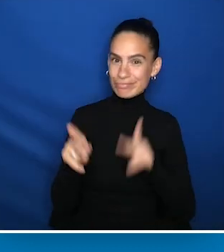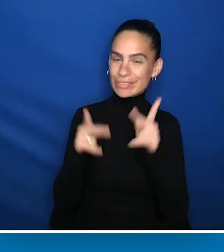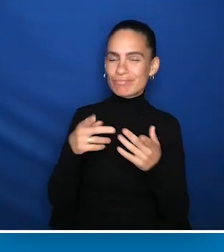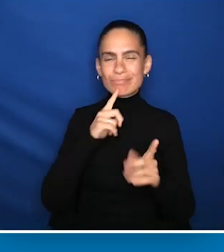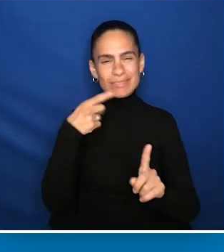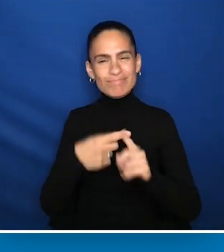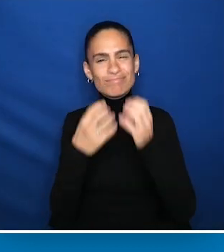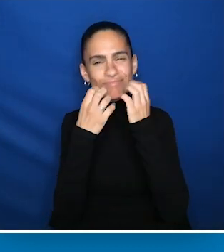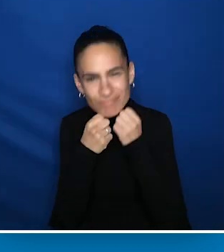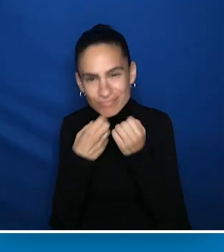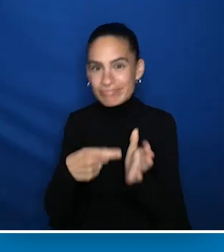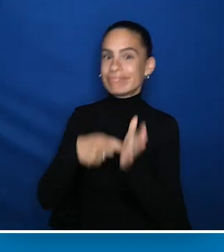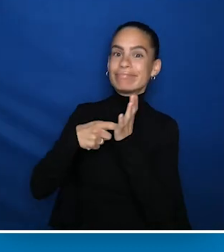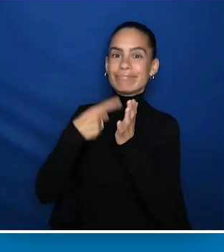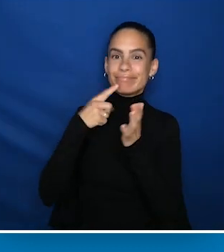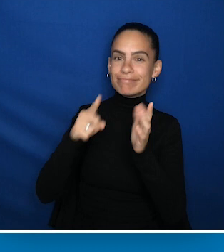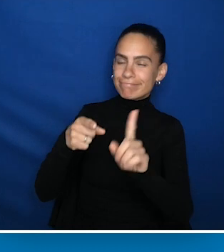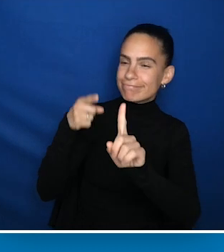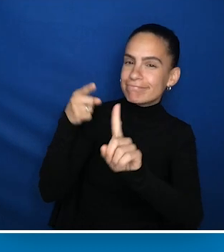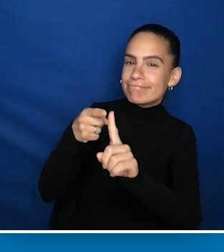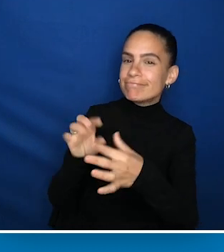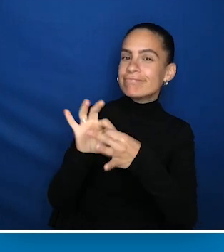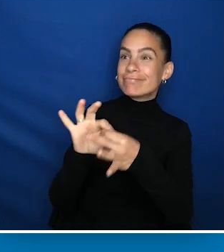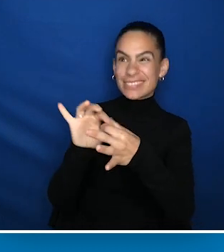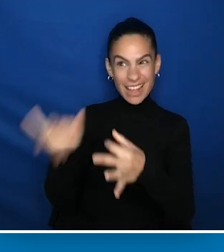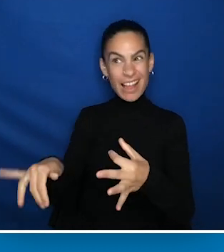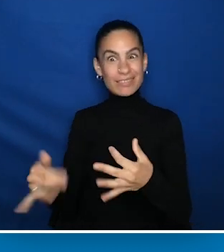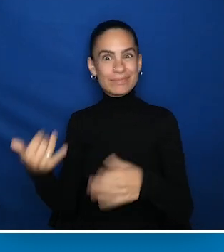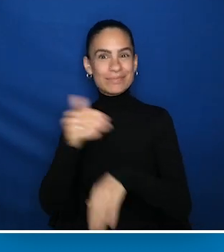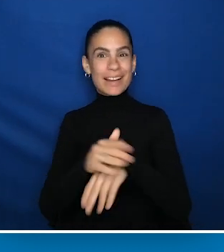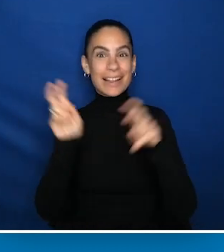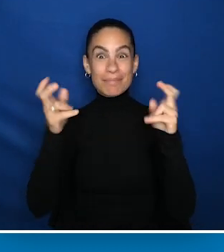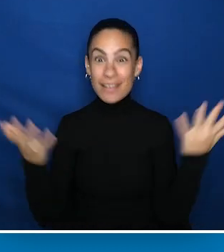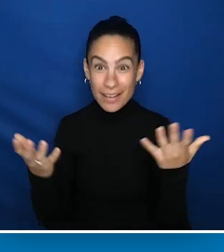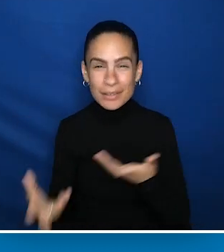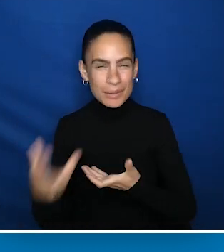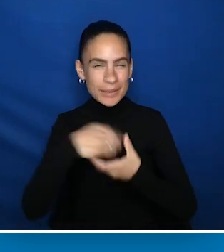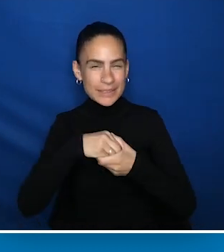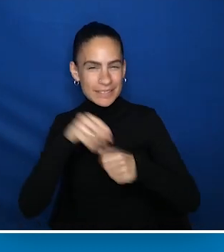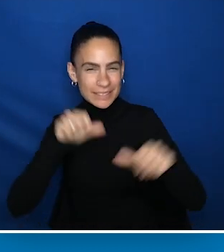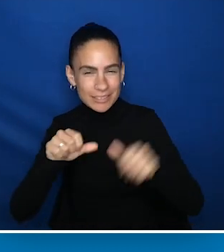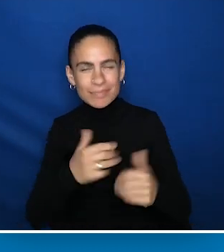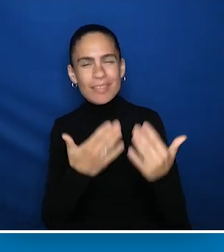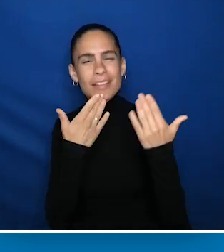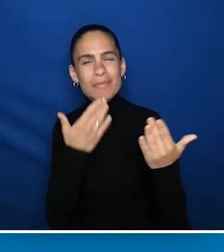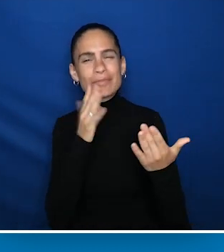Especially in the context of tonight's theme of inclusive science. We appreciate your participation in the gala